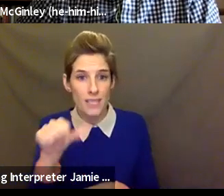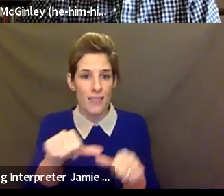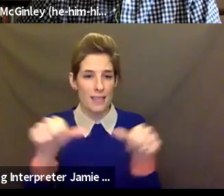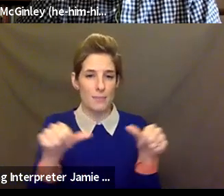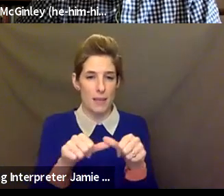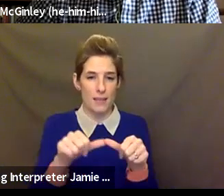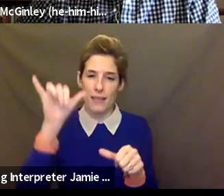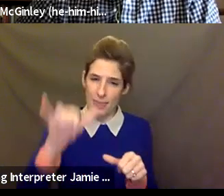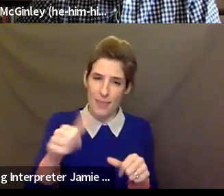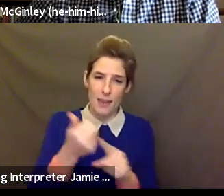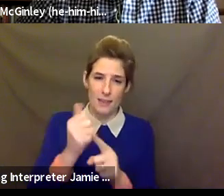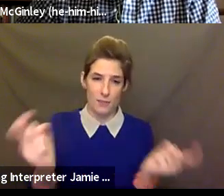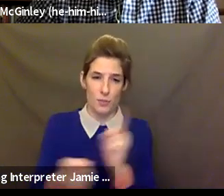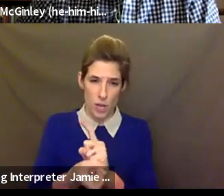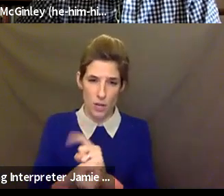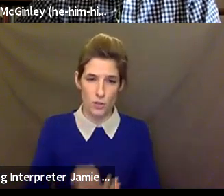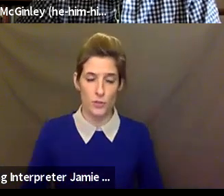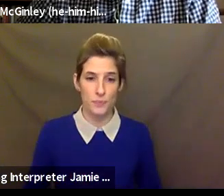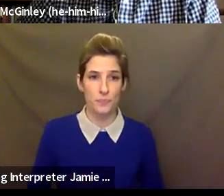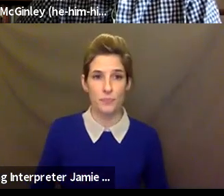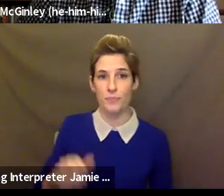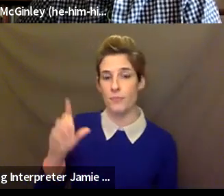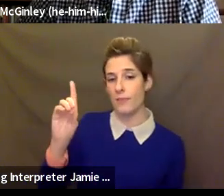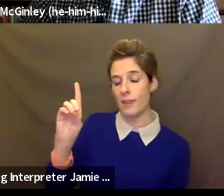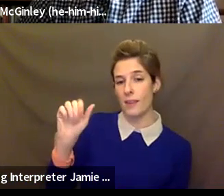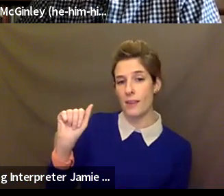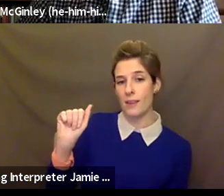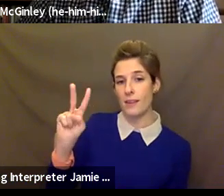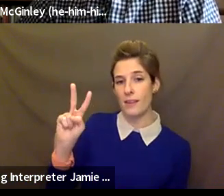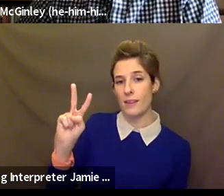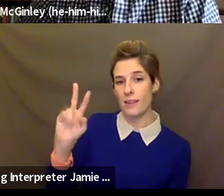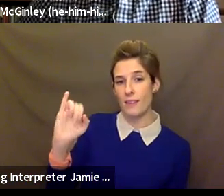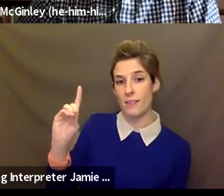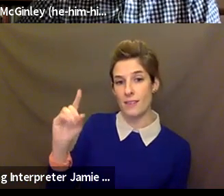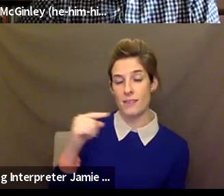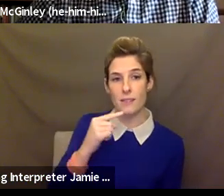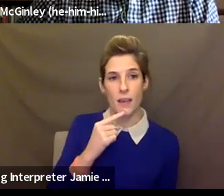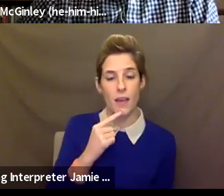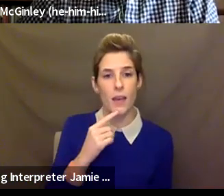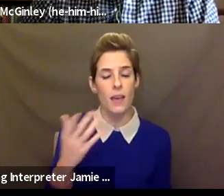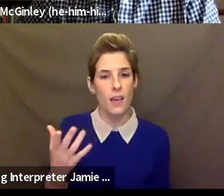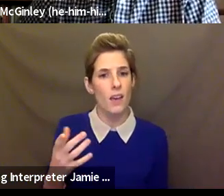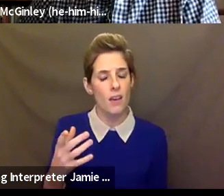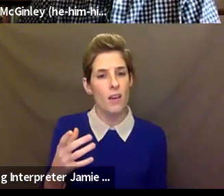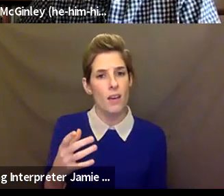experiences, like Kelly was talking about, about either other children in the household or other members of the family